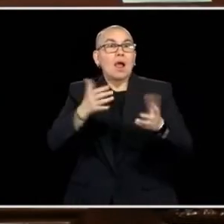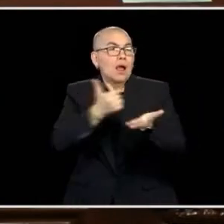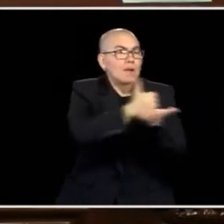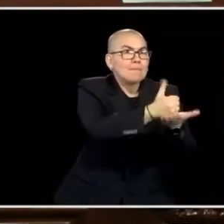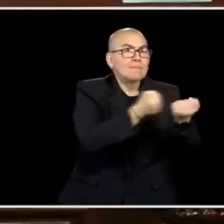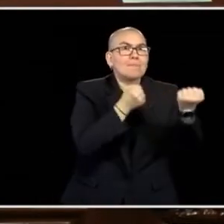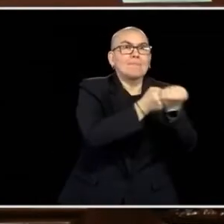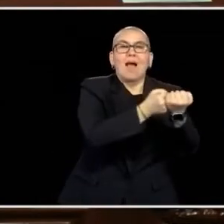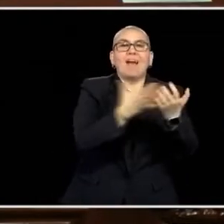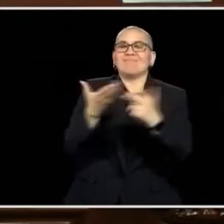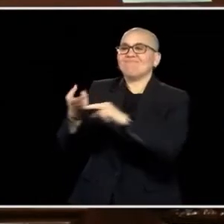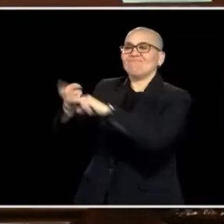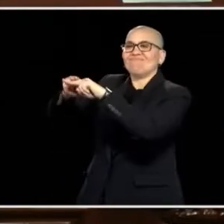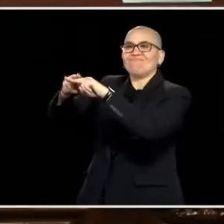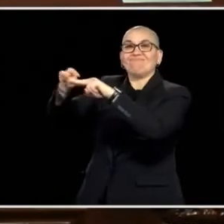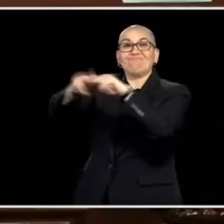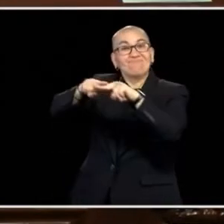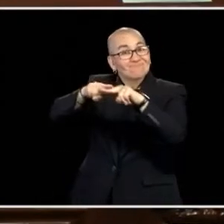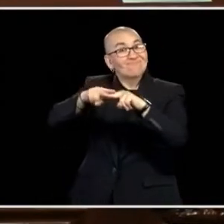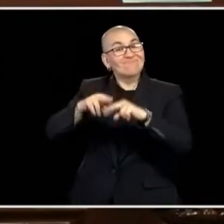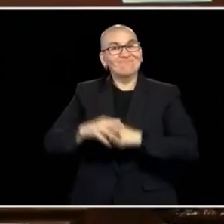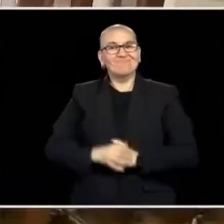SO I CONGRATULATE ALL OF YOU.